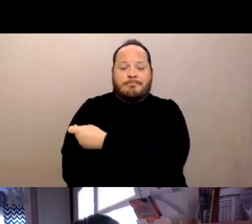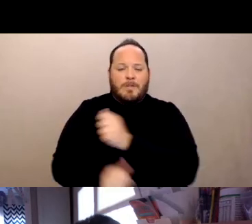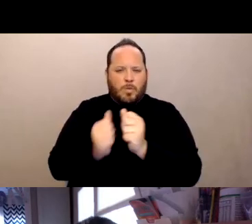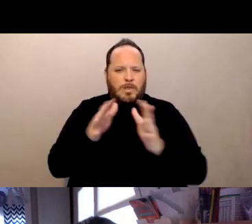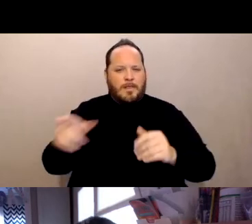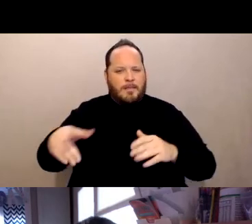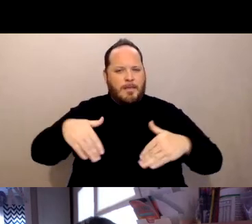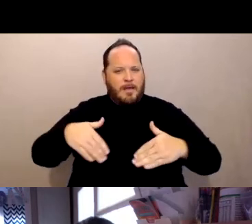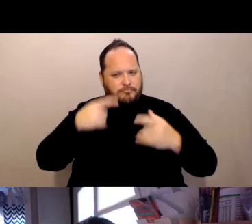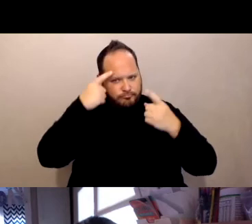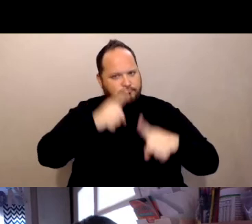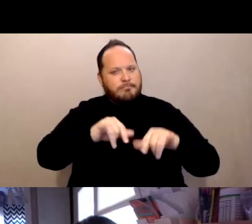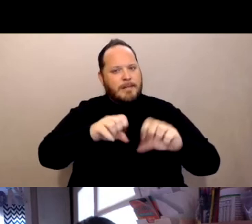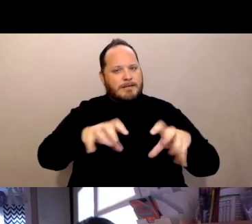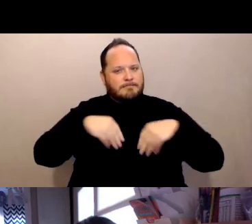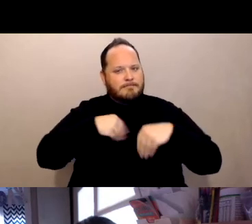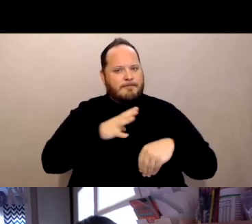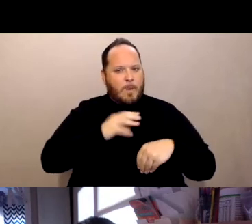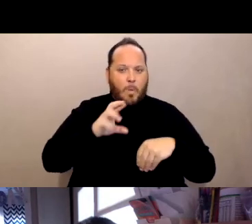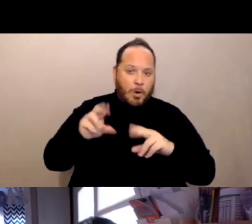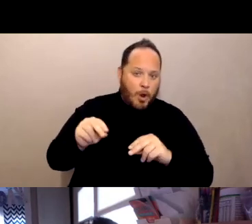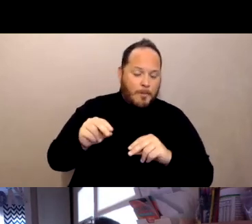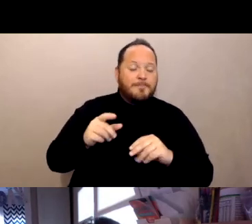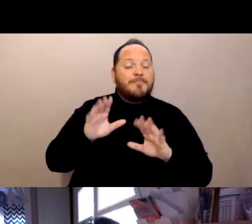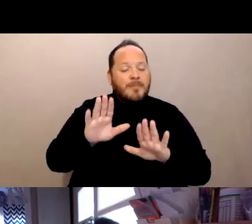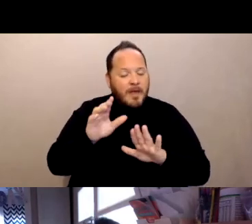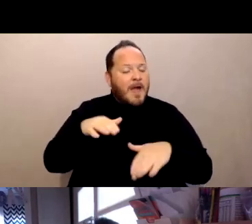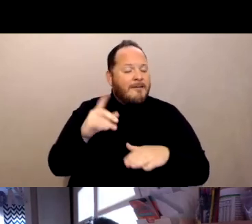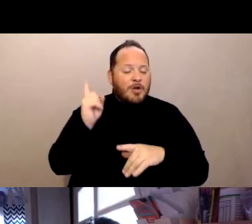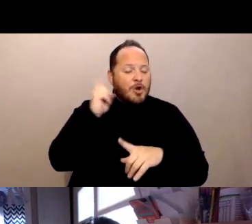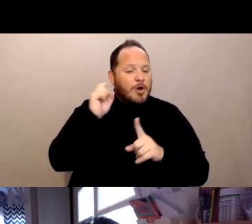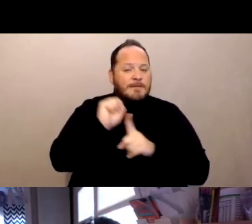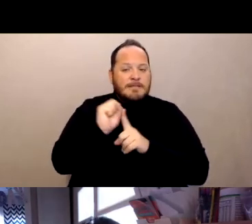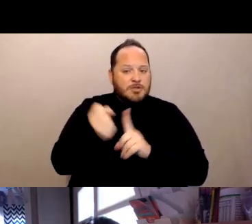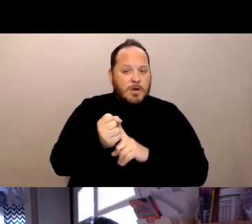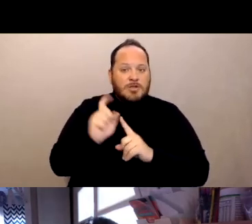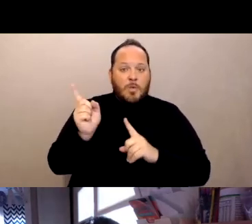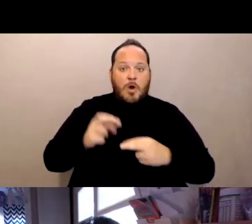Now I have certainly not heard of any situation where a resident who openly objected was given a shot